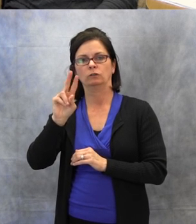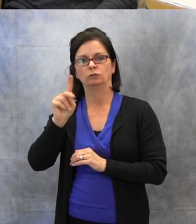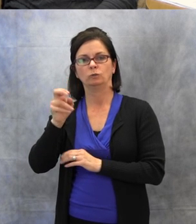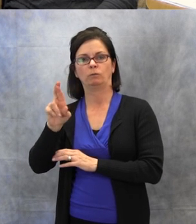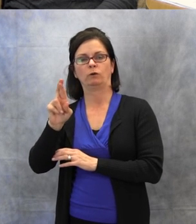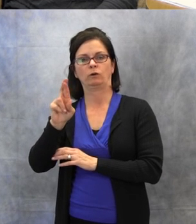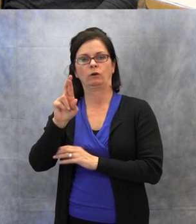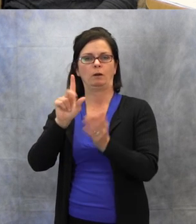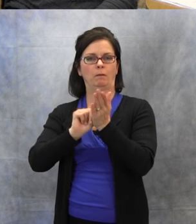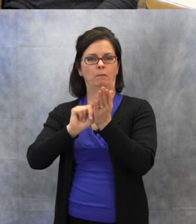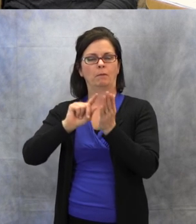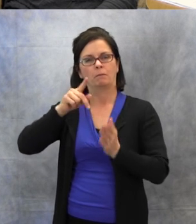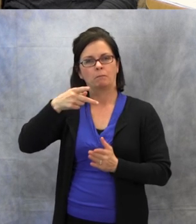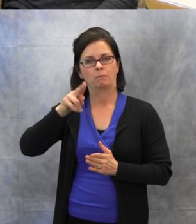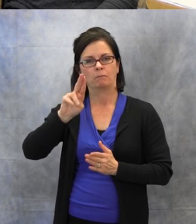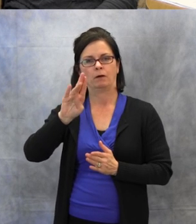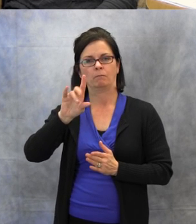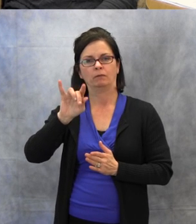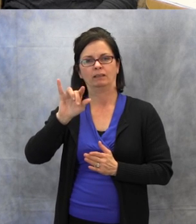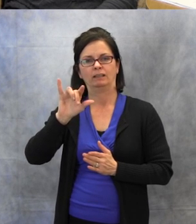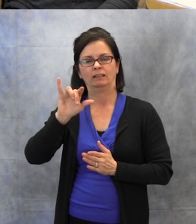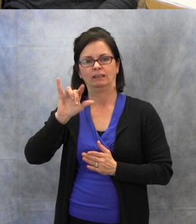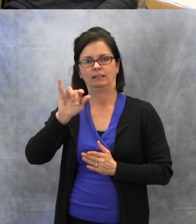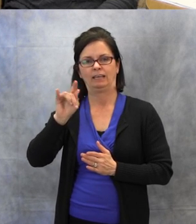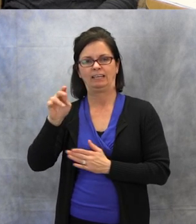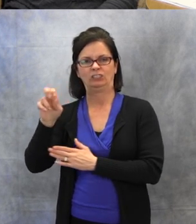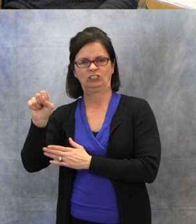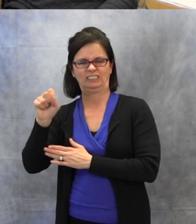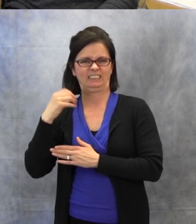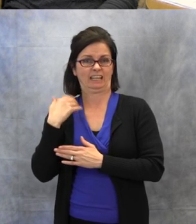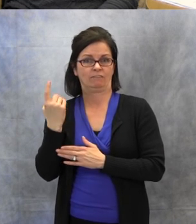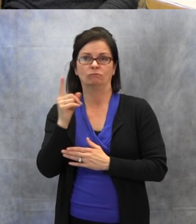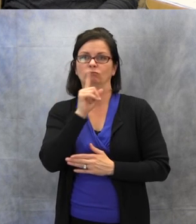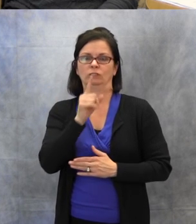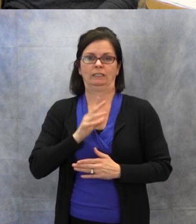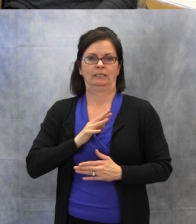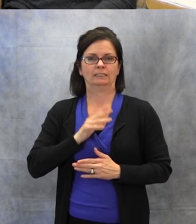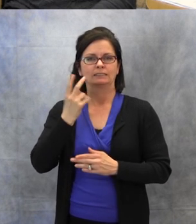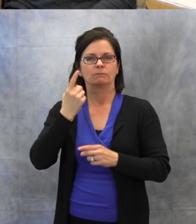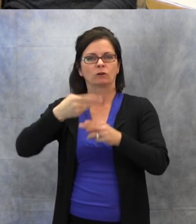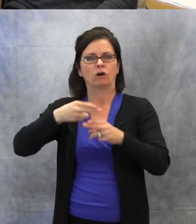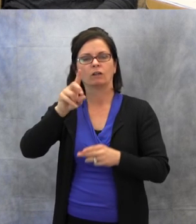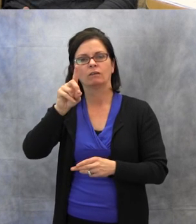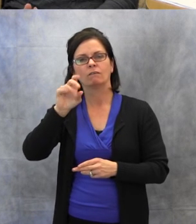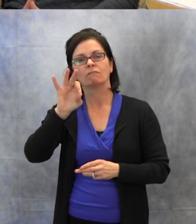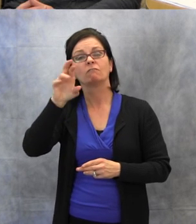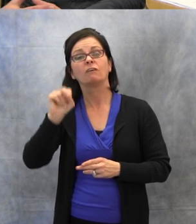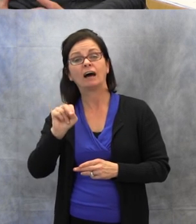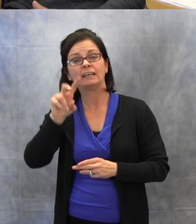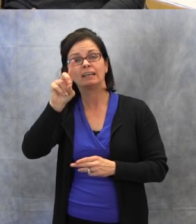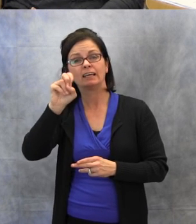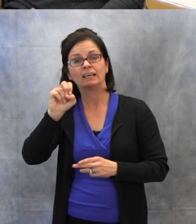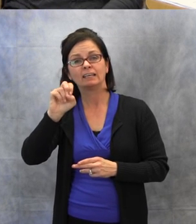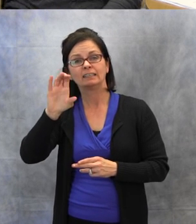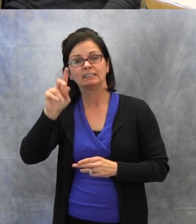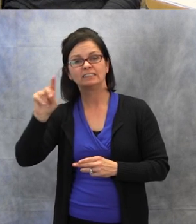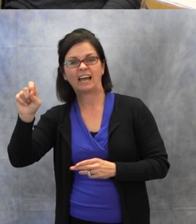They're card decks with various language skills: inferencing, sequencing, all sorts of things,